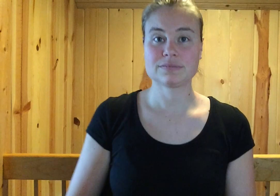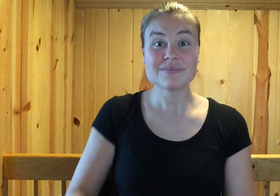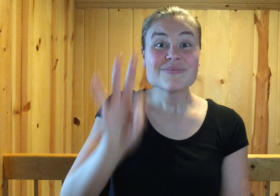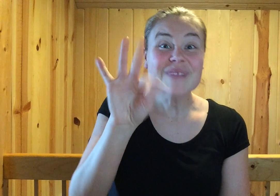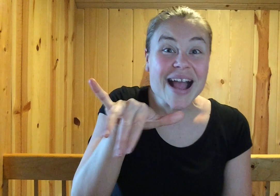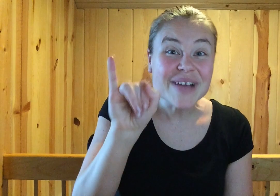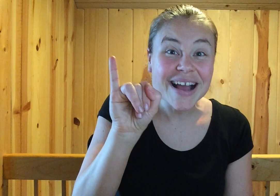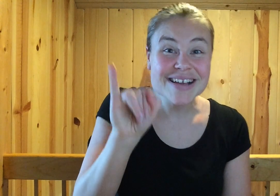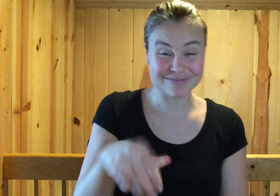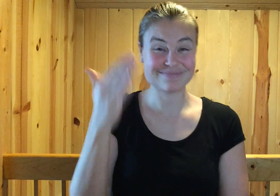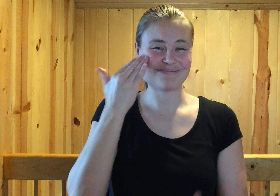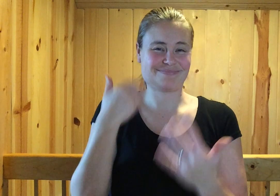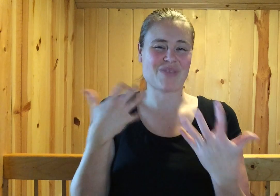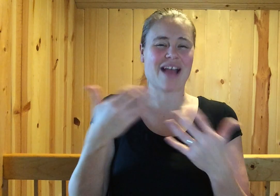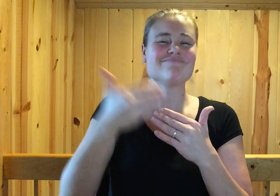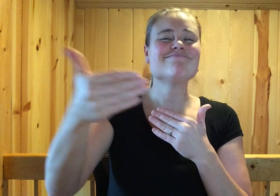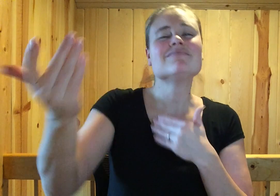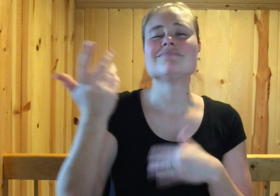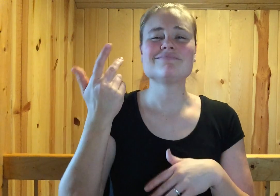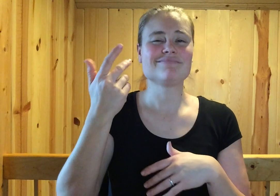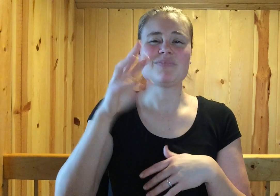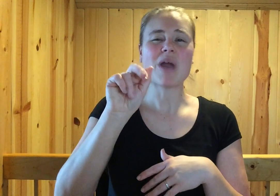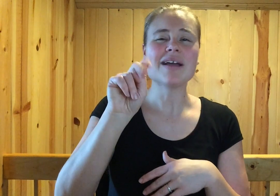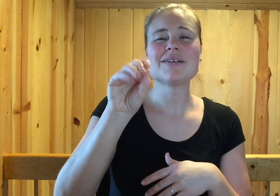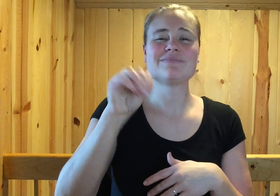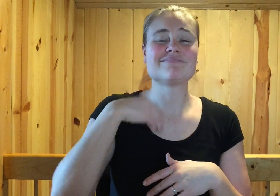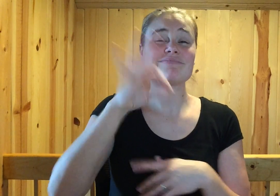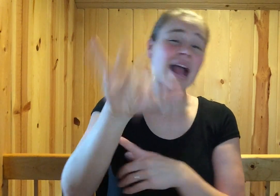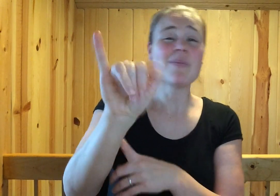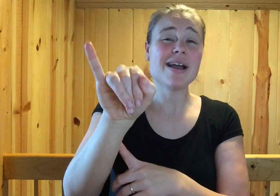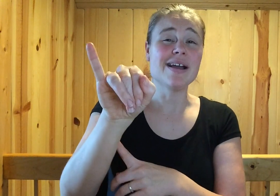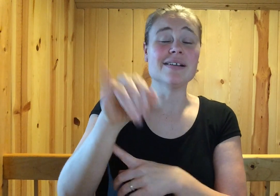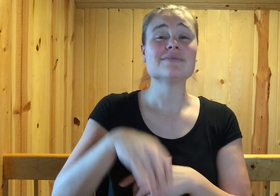FYI. I want to just FYI from now on.